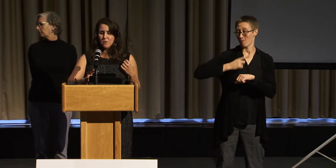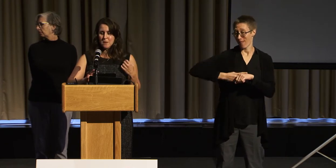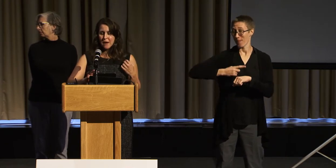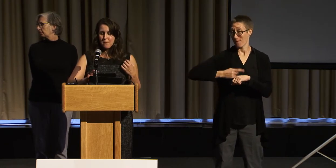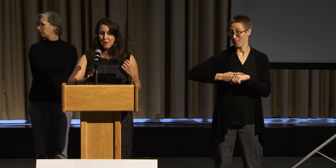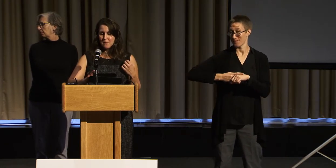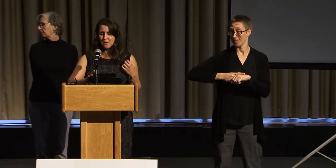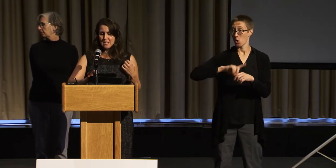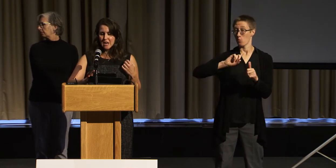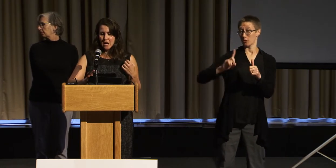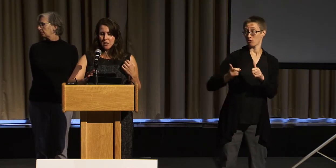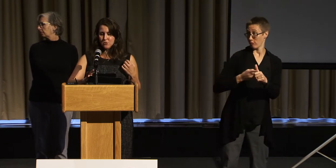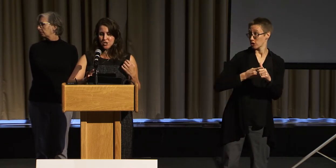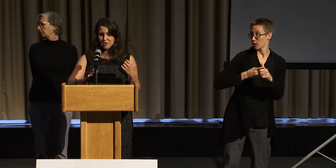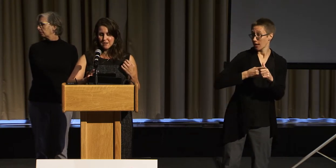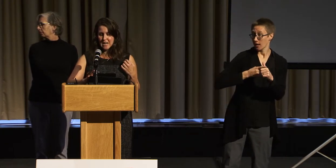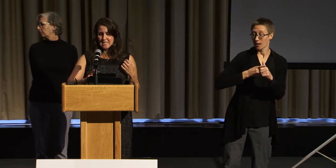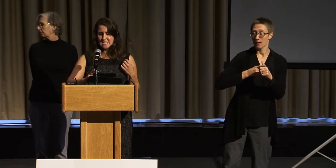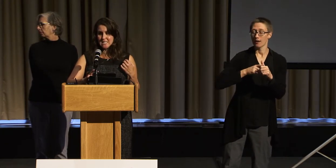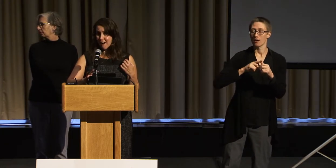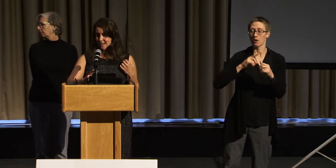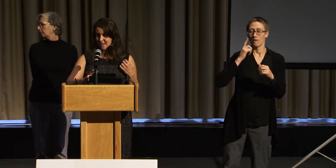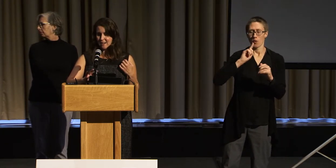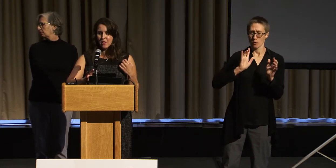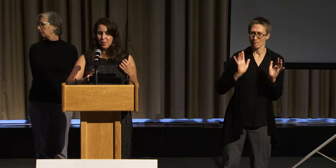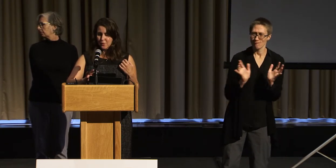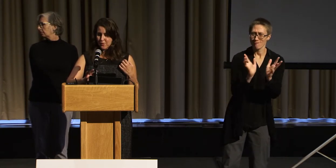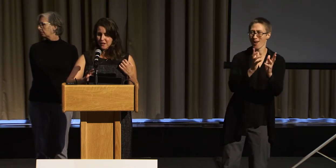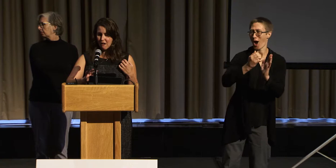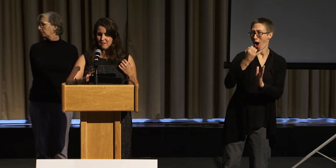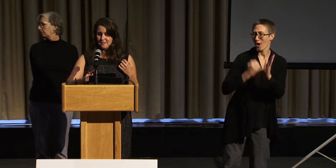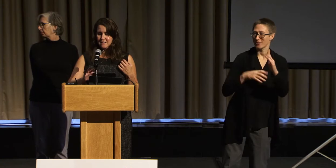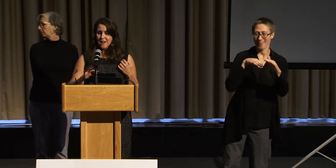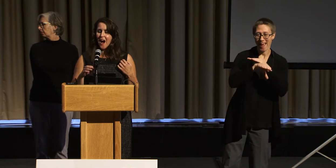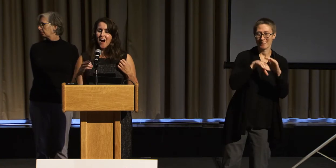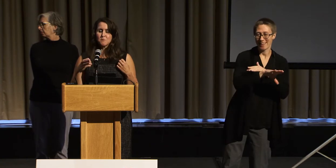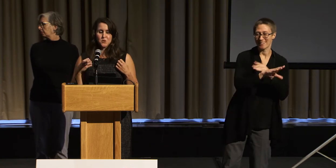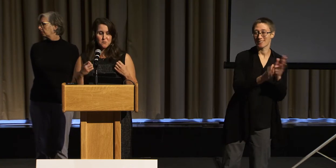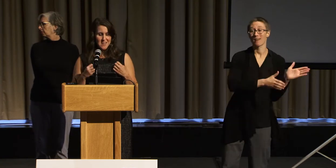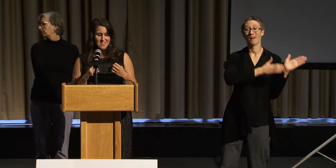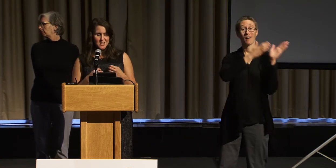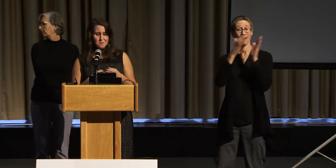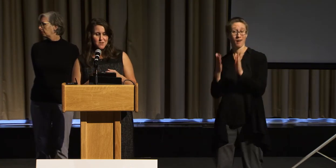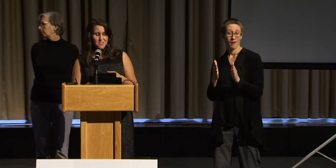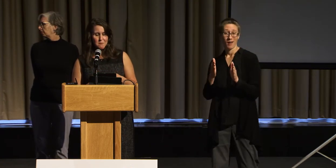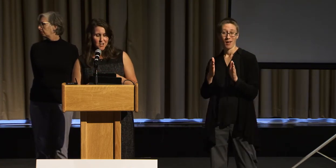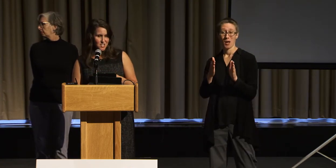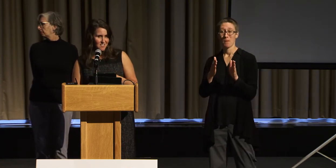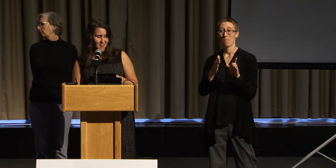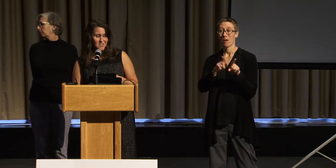was about promoting inclusion in society through the arts of movement to move the marginalized